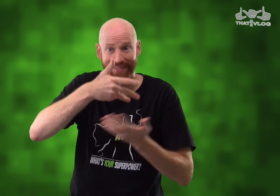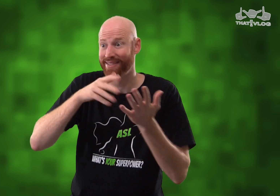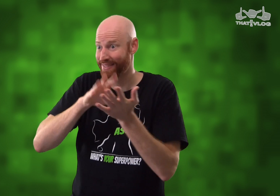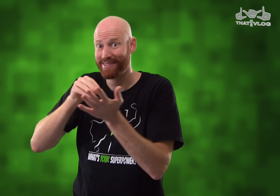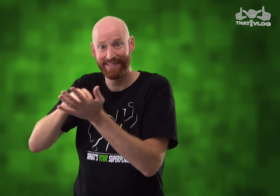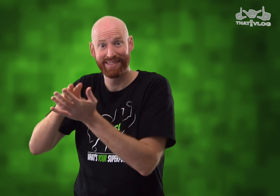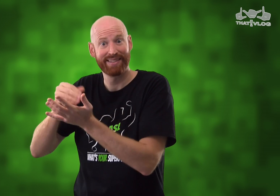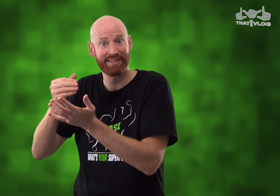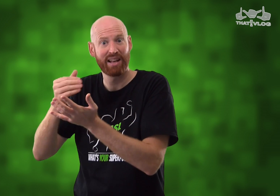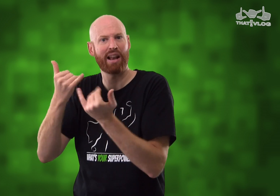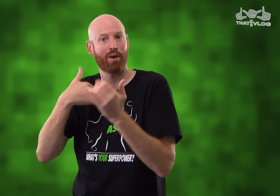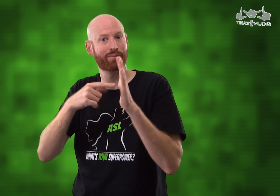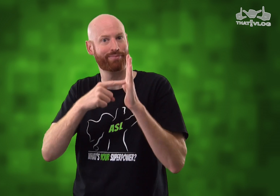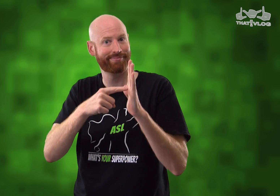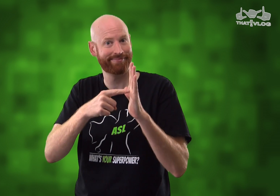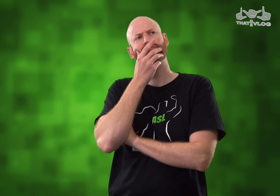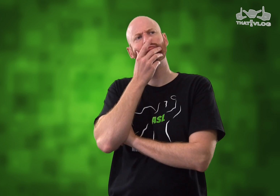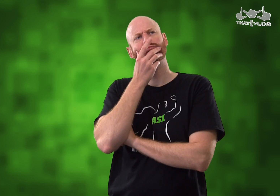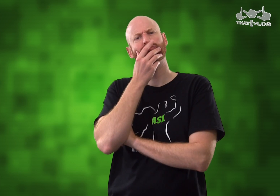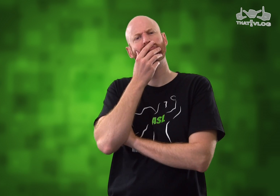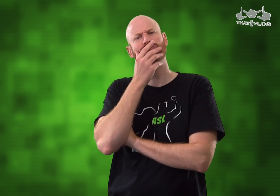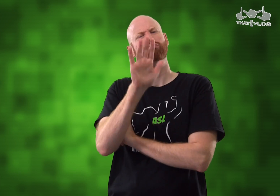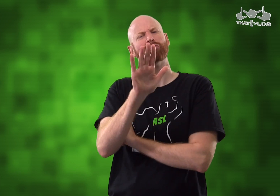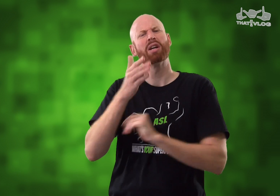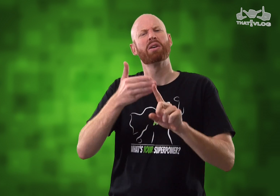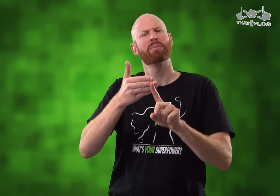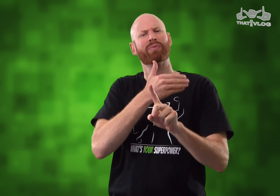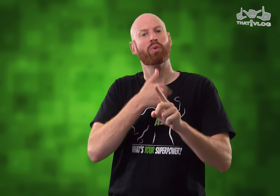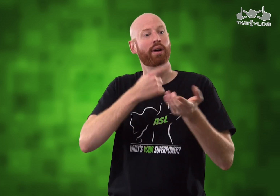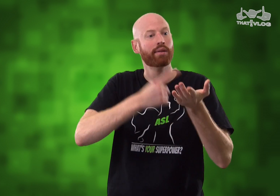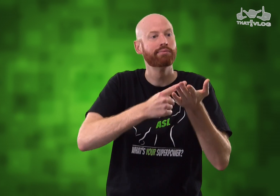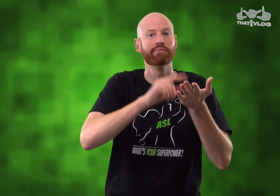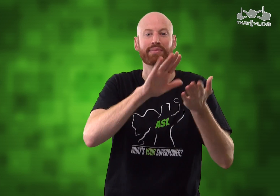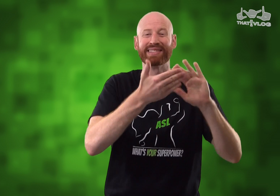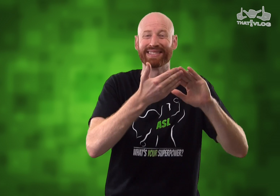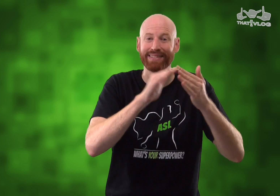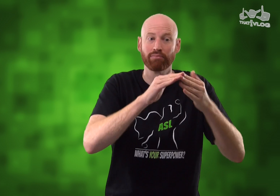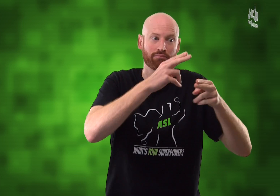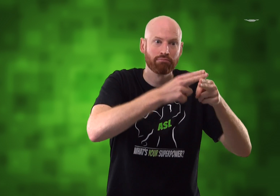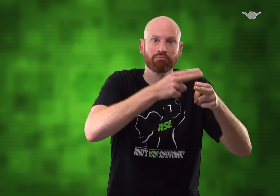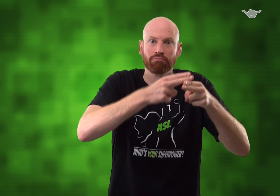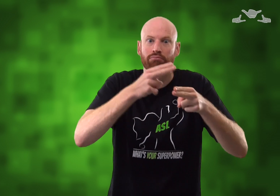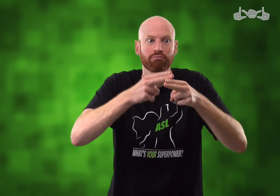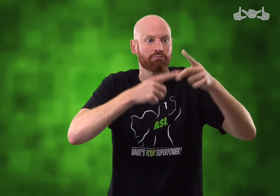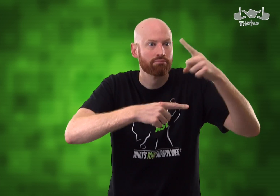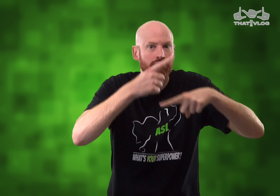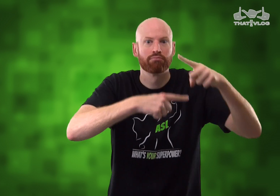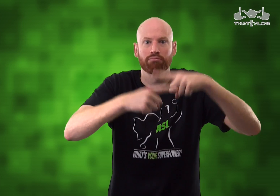With my experience of socializing with everyone there... ... actually, before I get into discussions about each